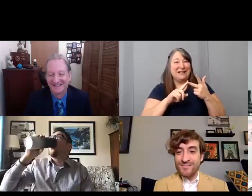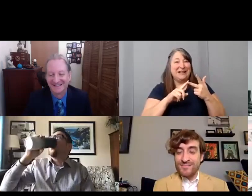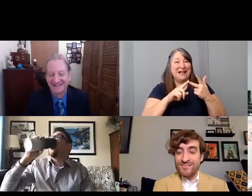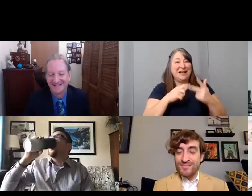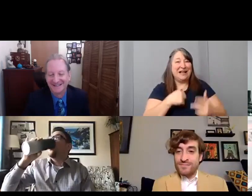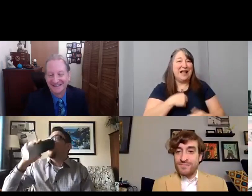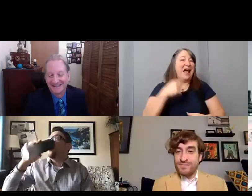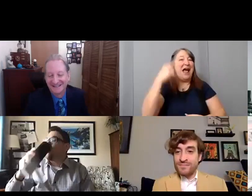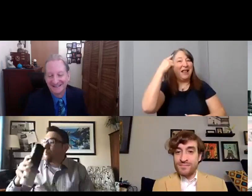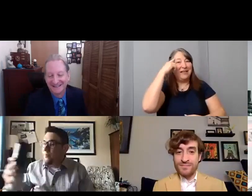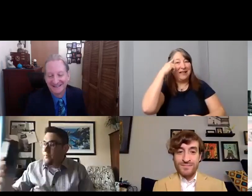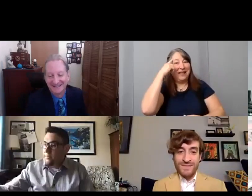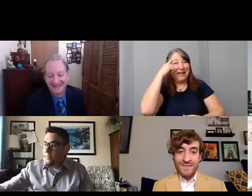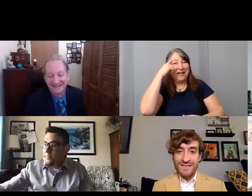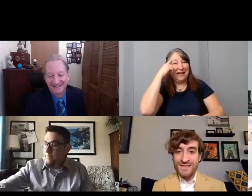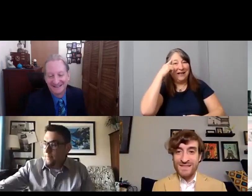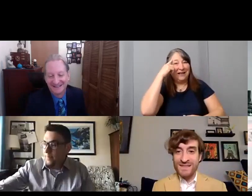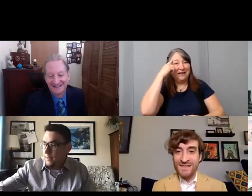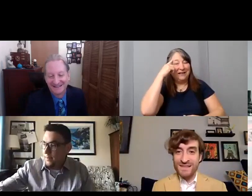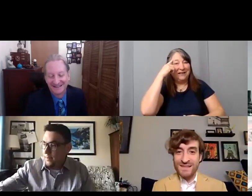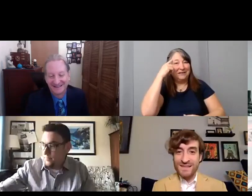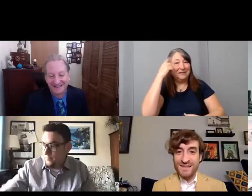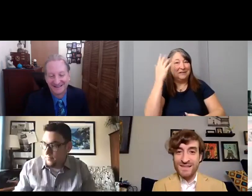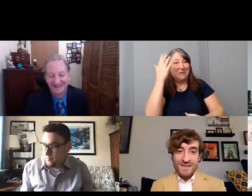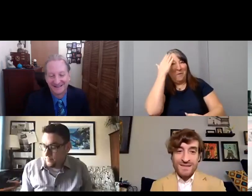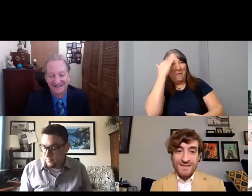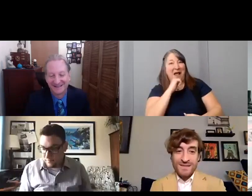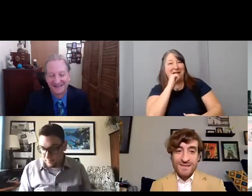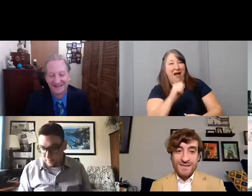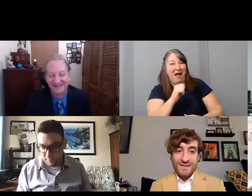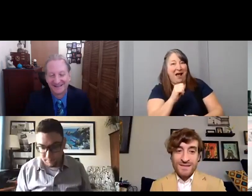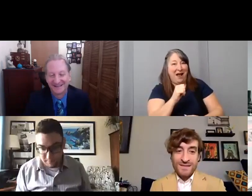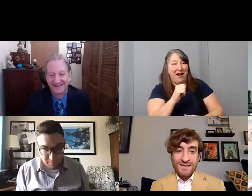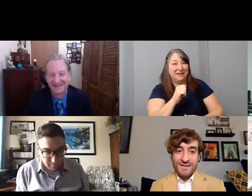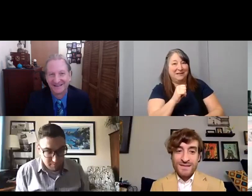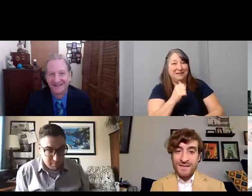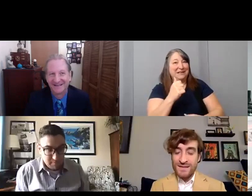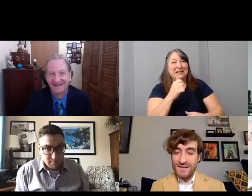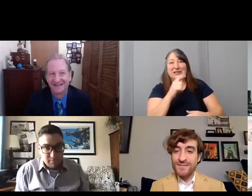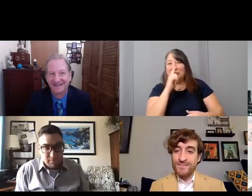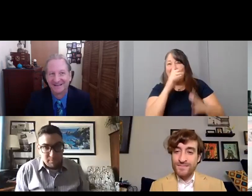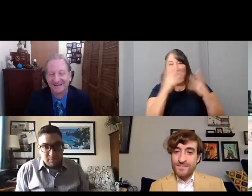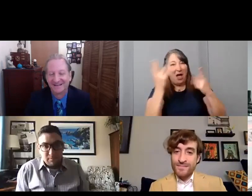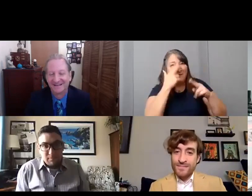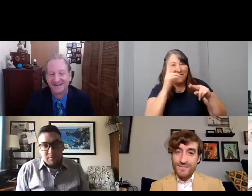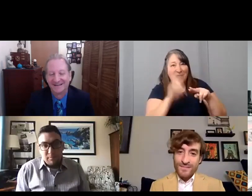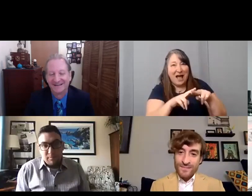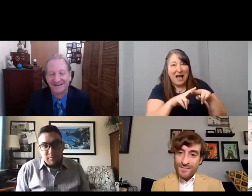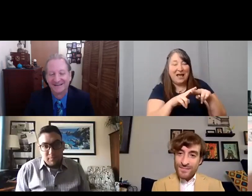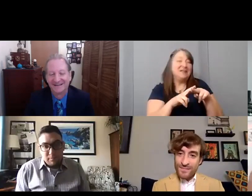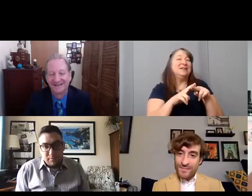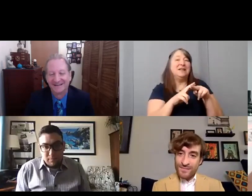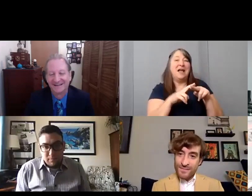Because it's like they're like were saying, it's really fun, and honest, honest, honest, I didn't even think